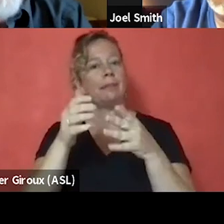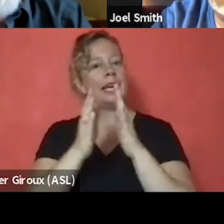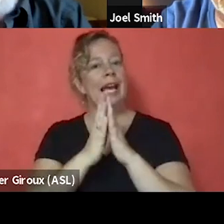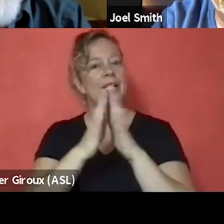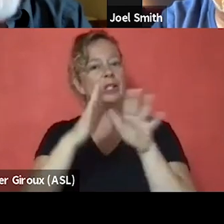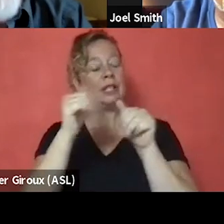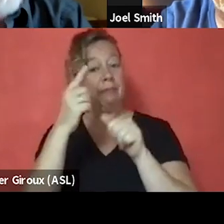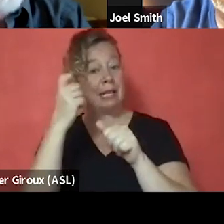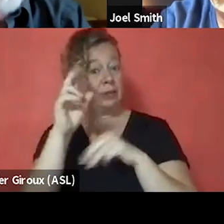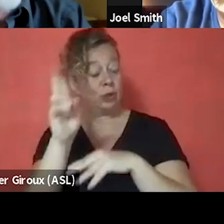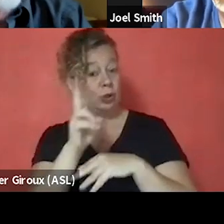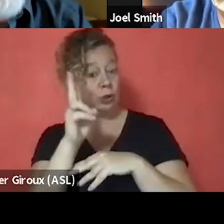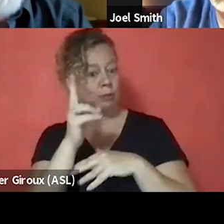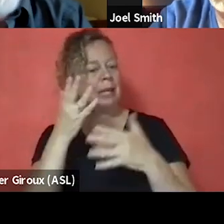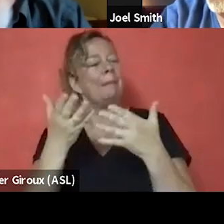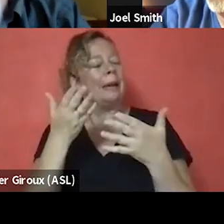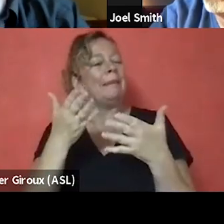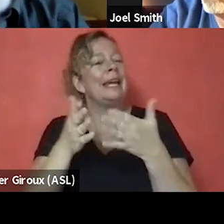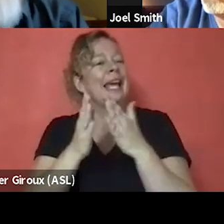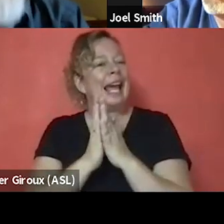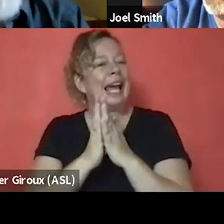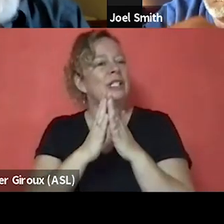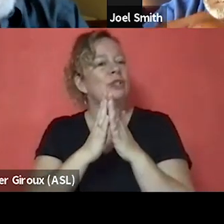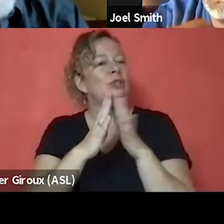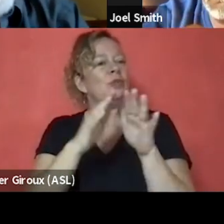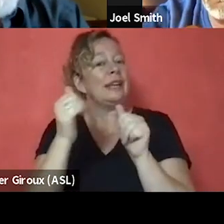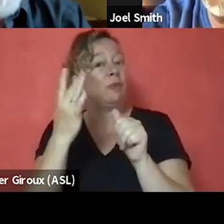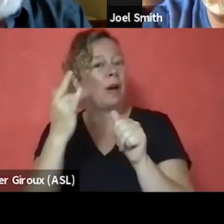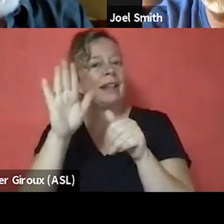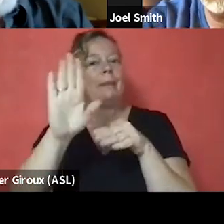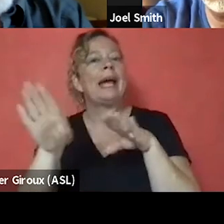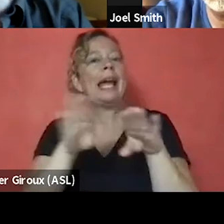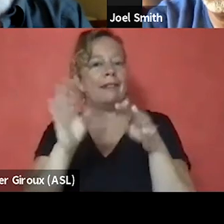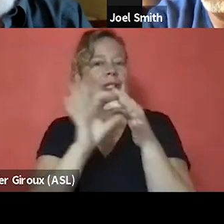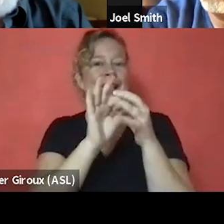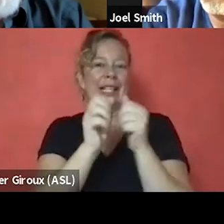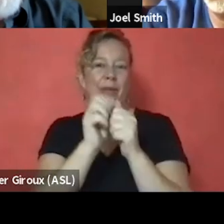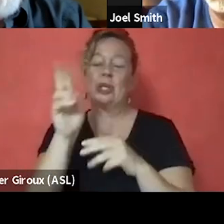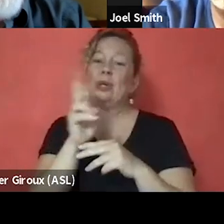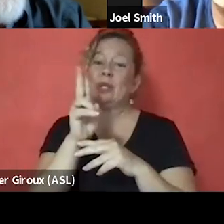but they might be asked to leave related to the behaviors related to their use. And that's an important distinction.